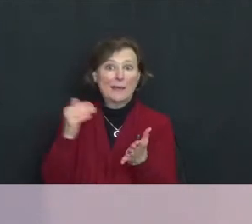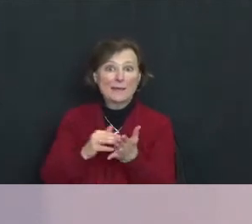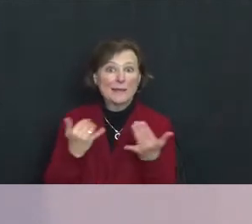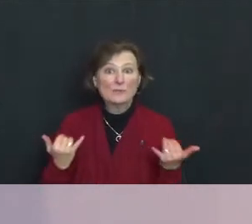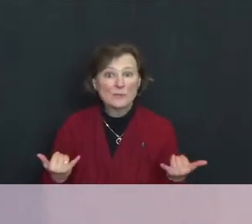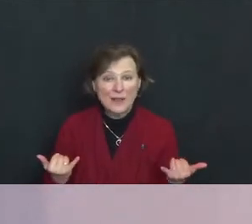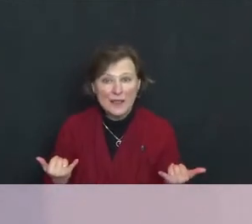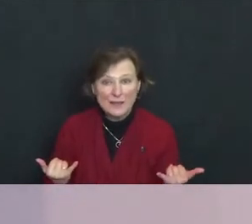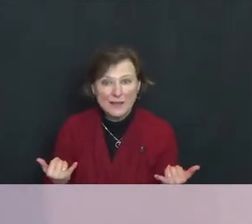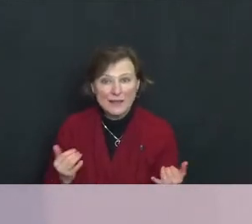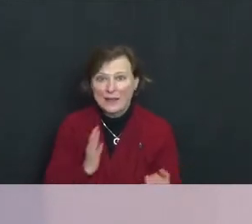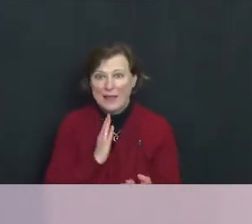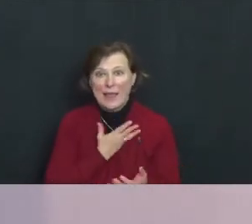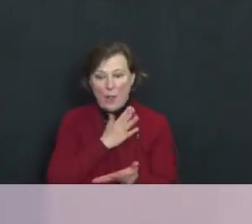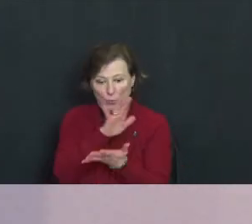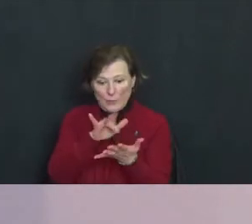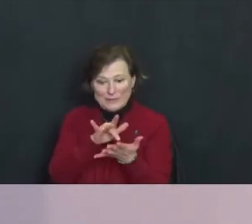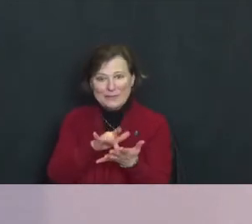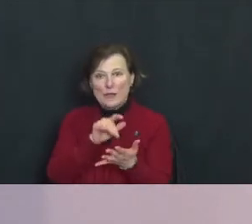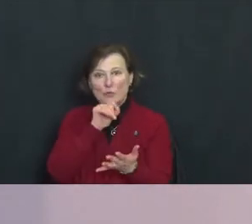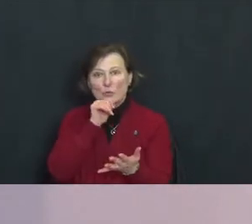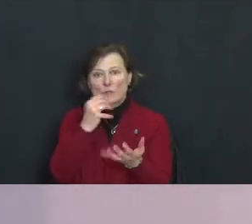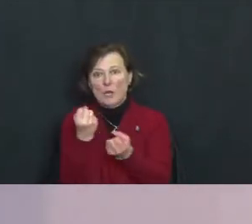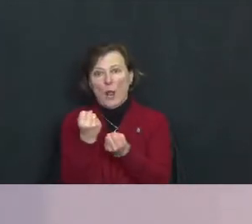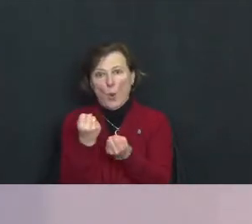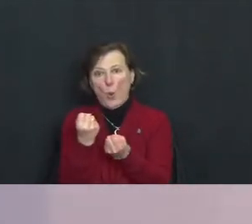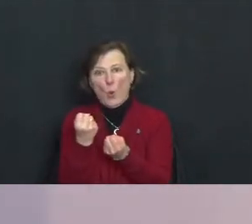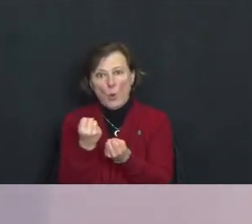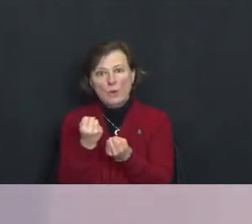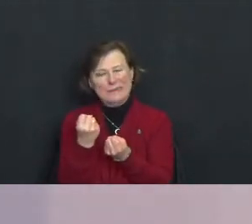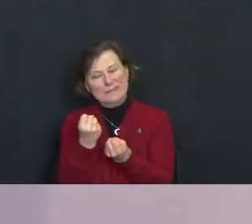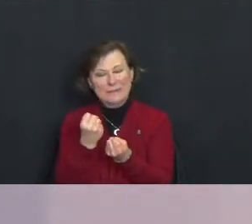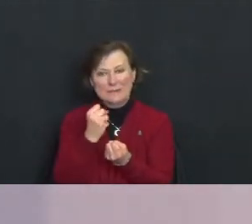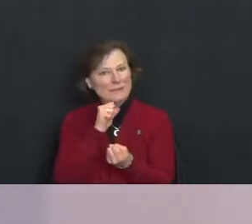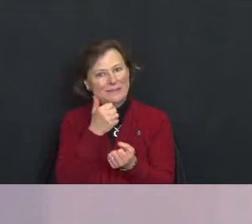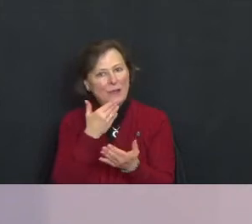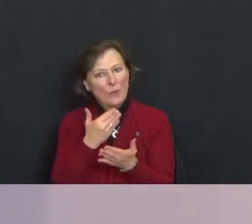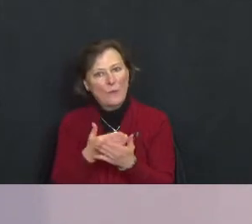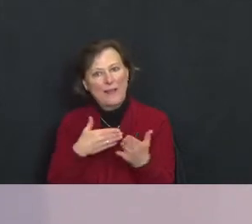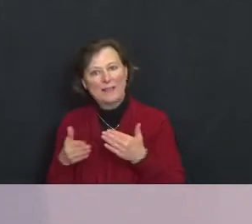Our center is not holding. Not so well at least.